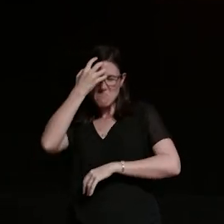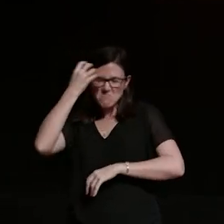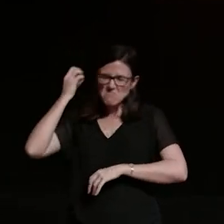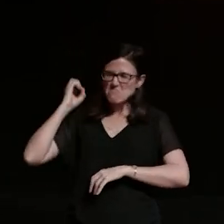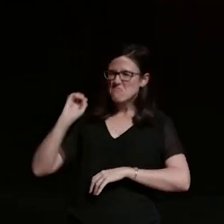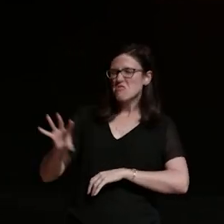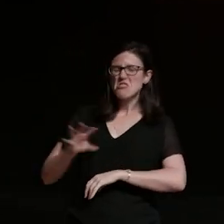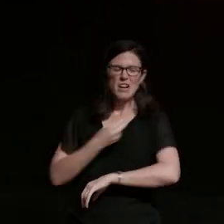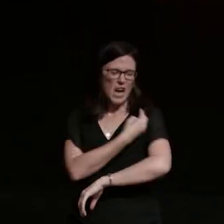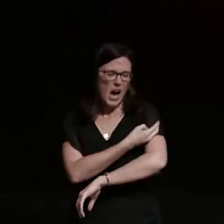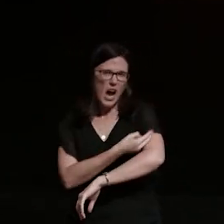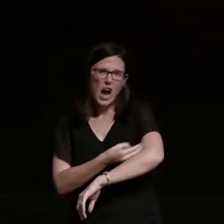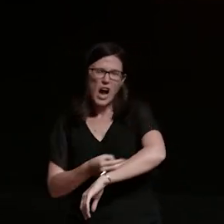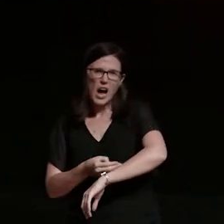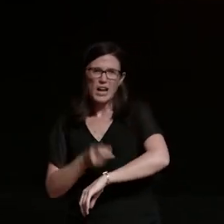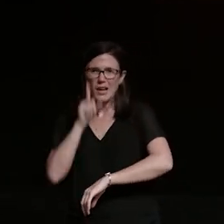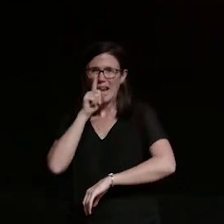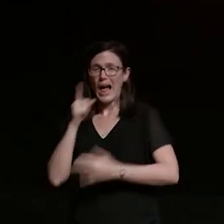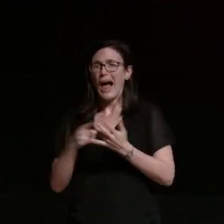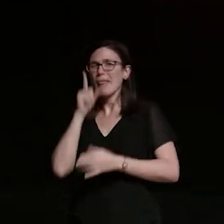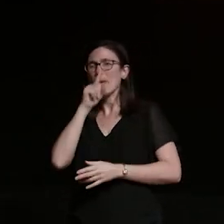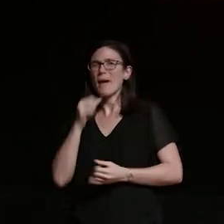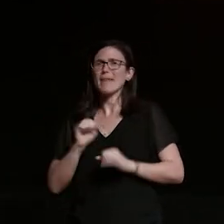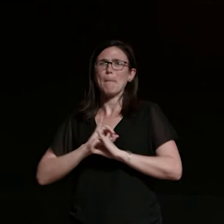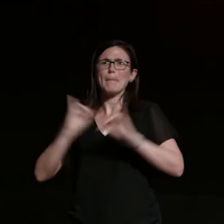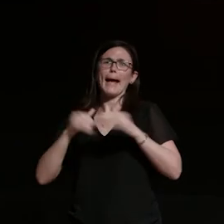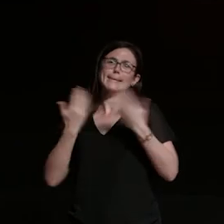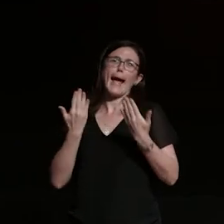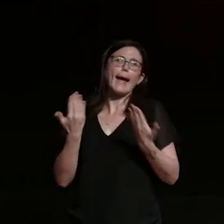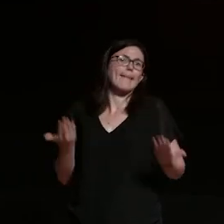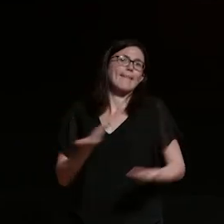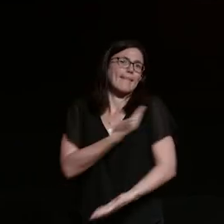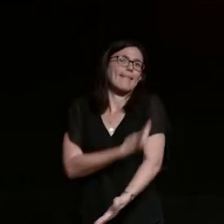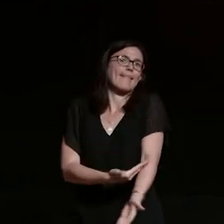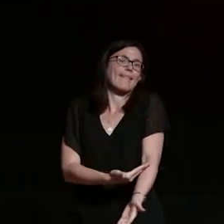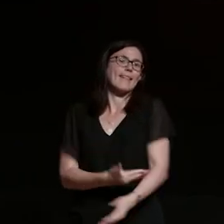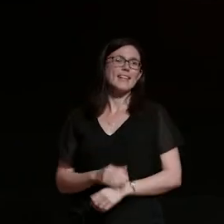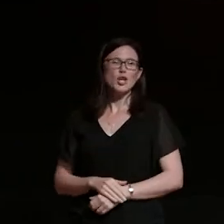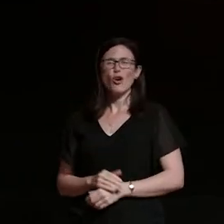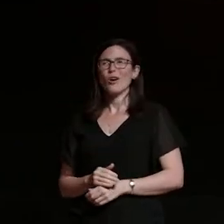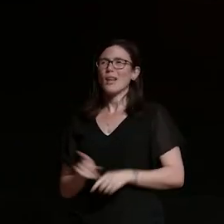other people having a really bad day um she's got a bit he's got a big vibe and if you don't know